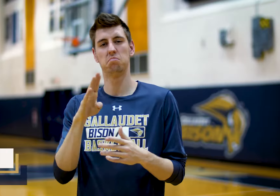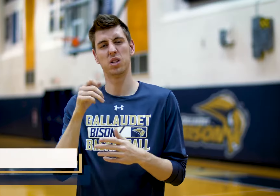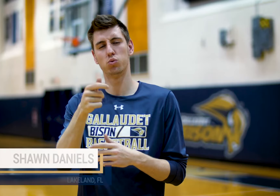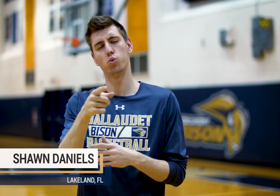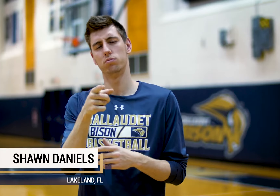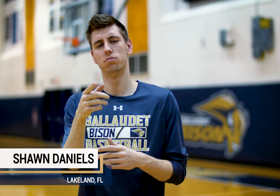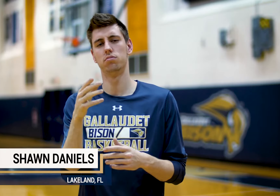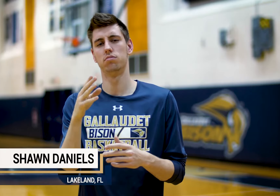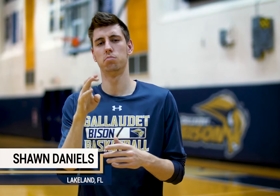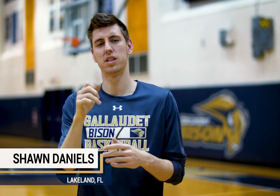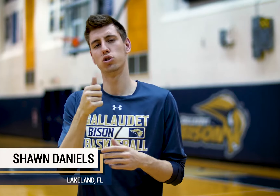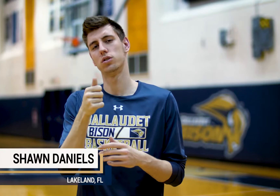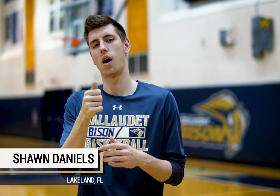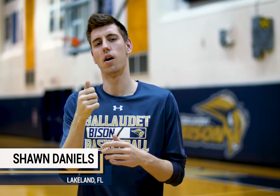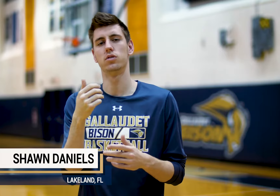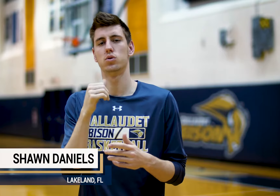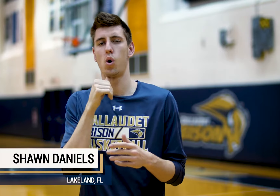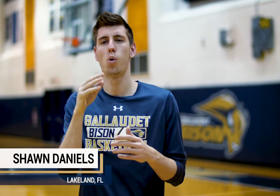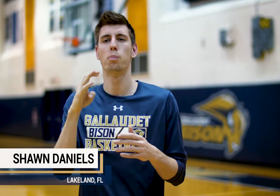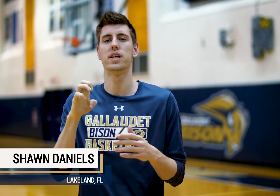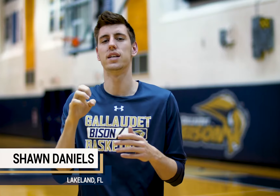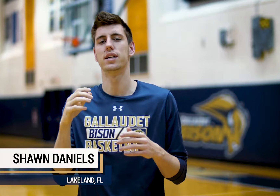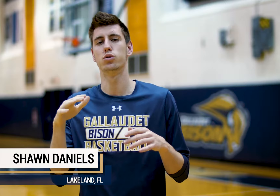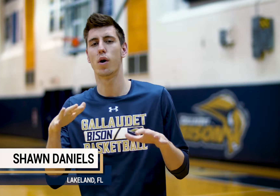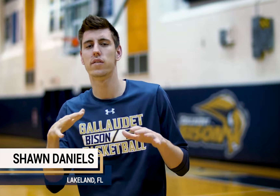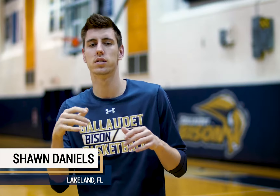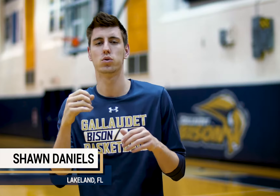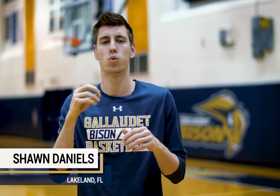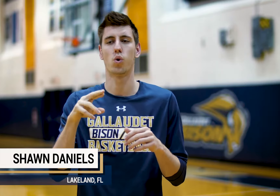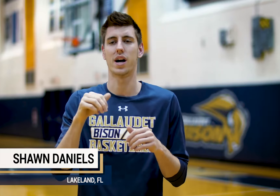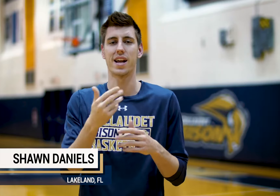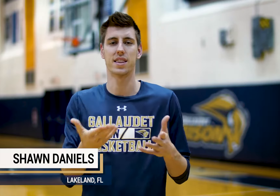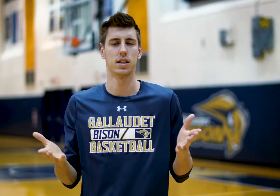Be YOU! Just be yourself. Don't be nervous or anything.